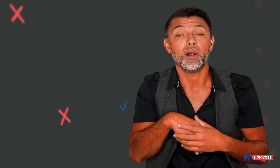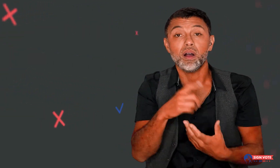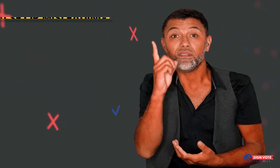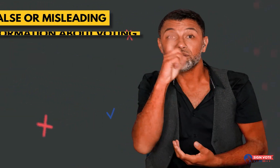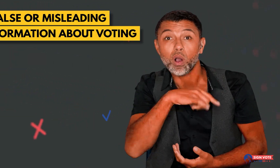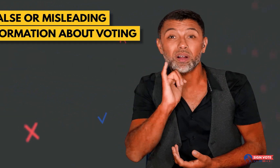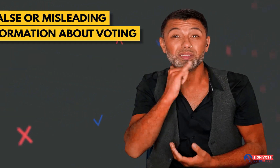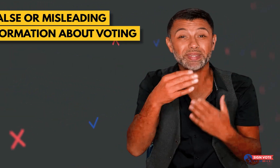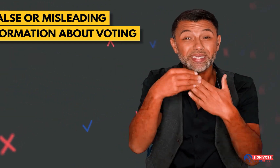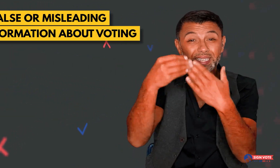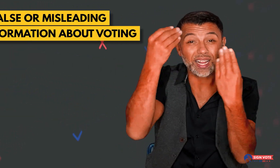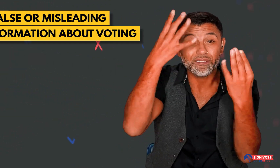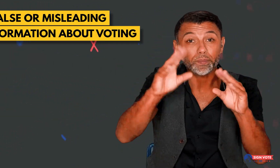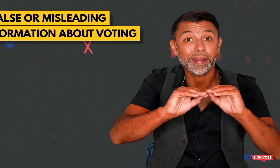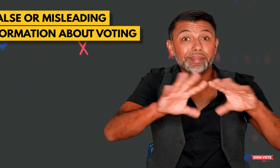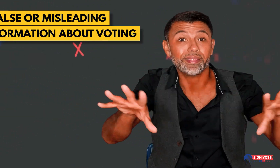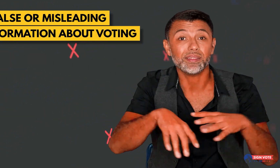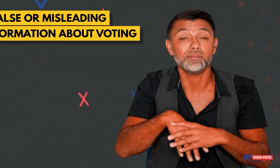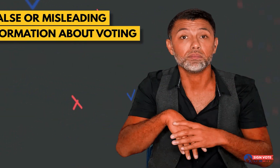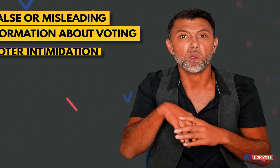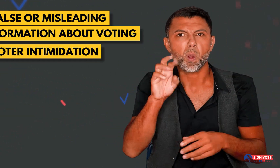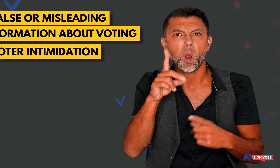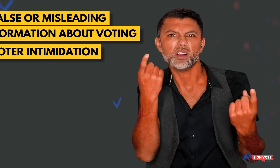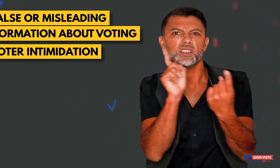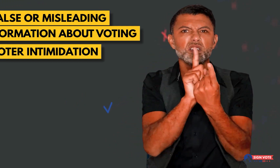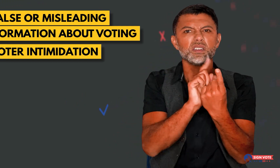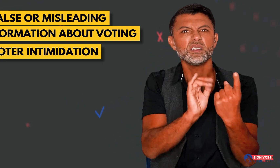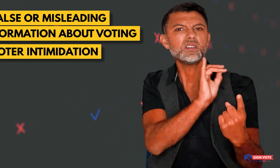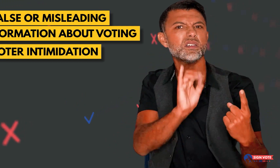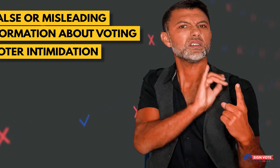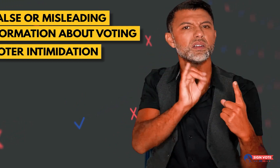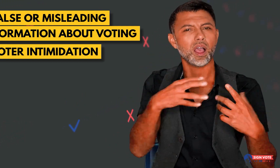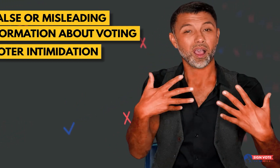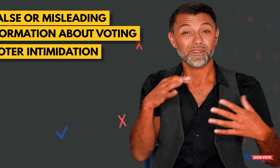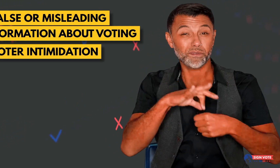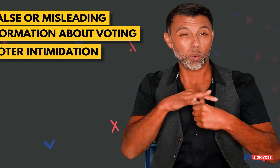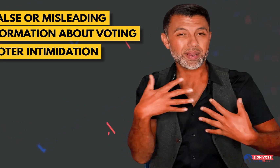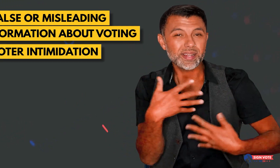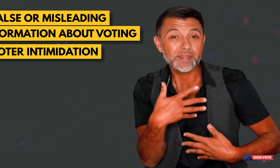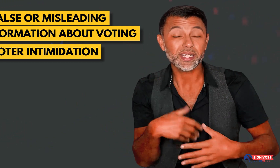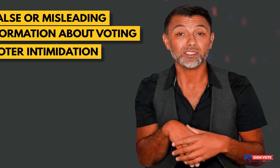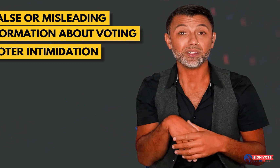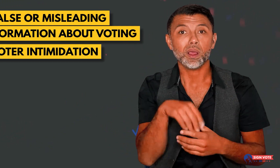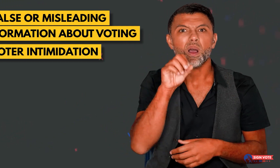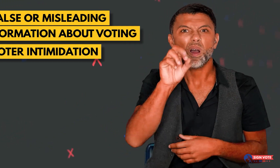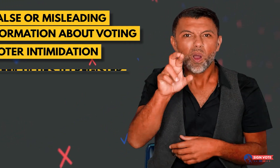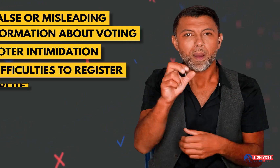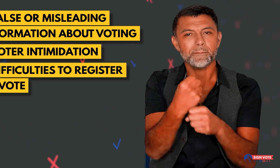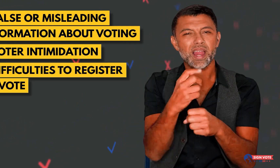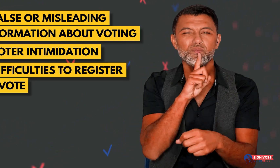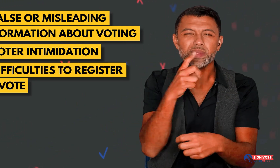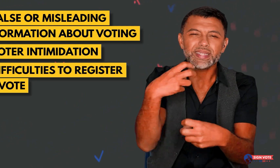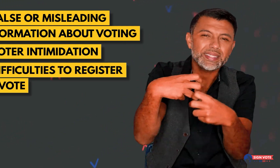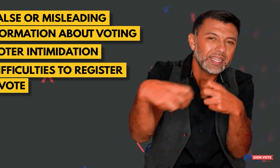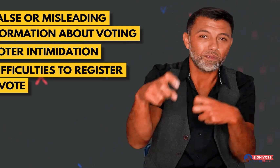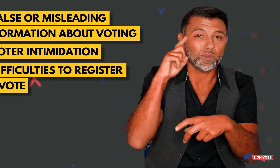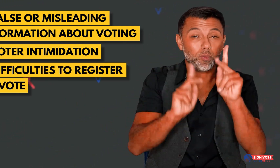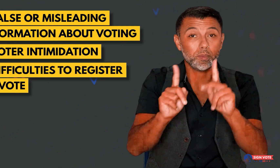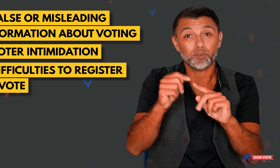spreading false information, intimidating voters, or making it difficult for